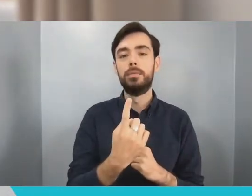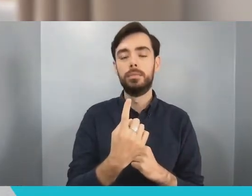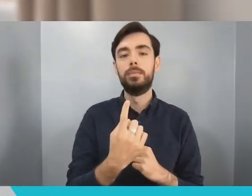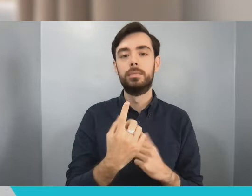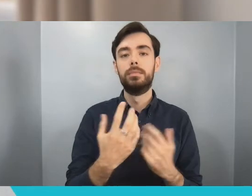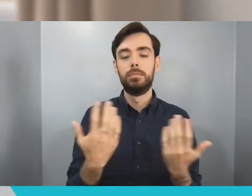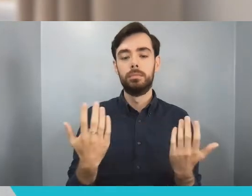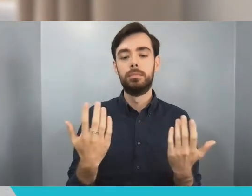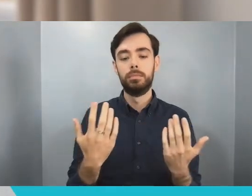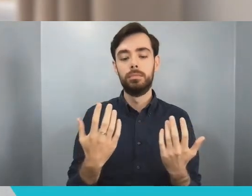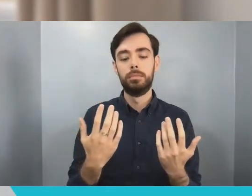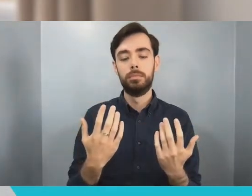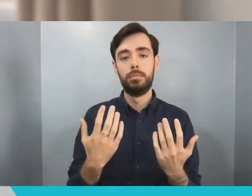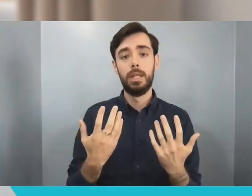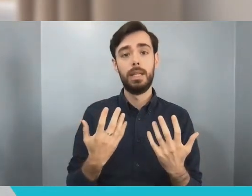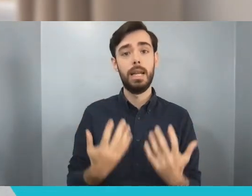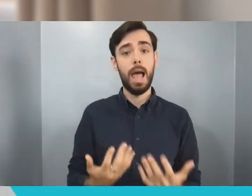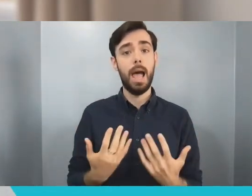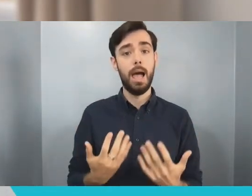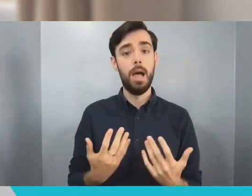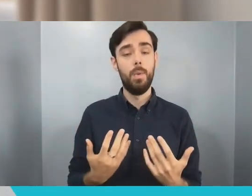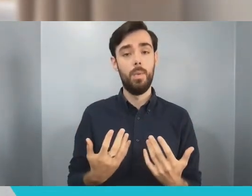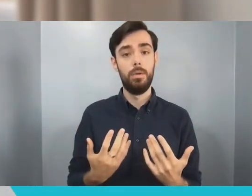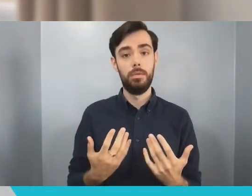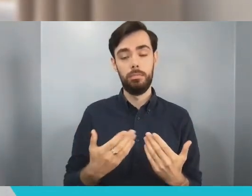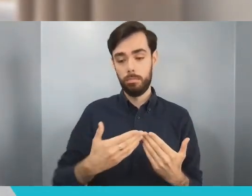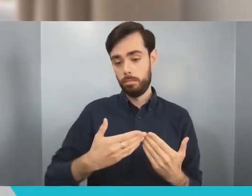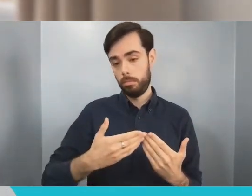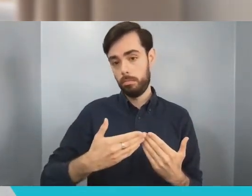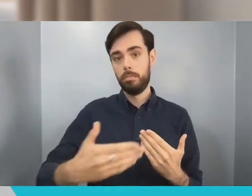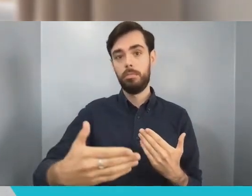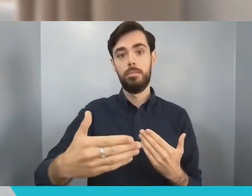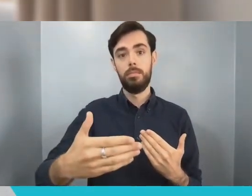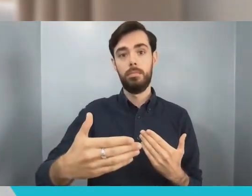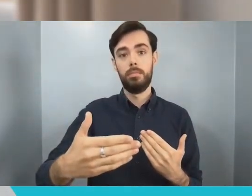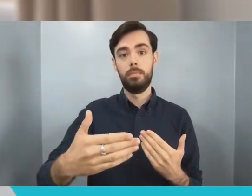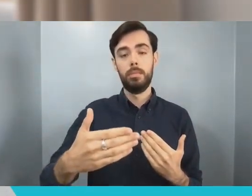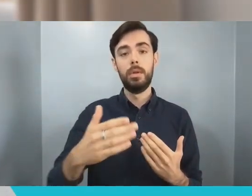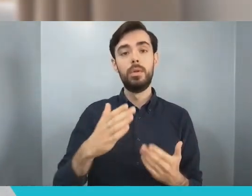you need to learn again how to learn, which is a bit of an odd thing to say to a whole